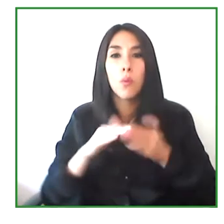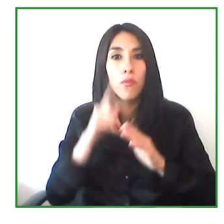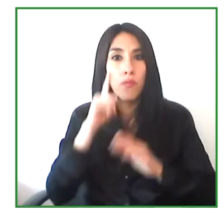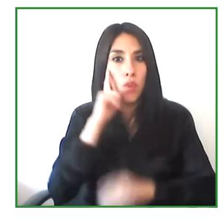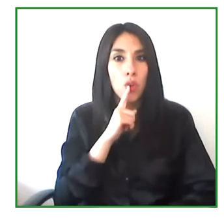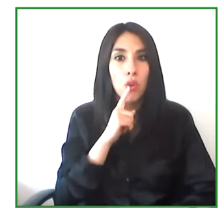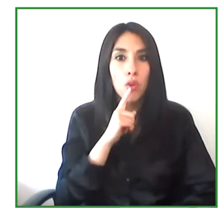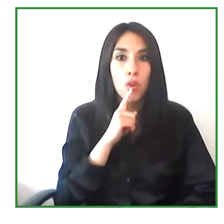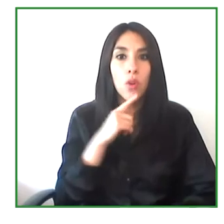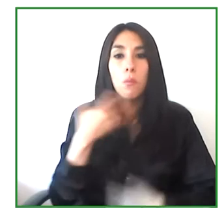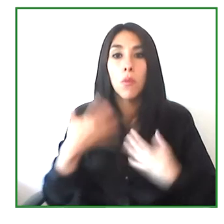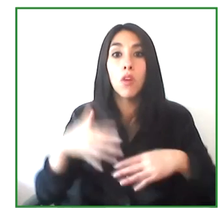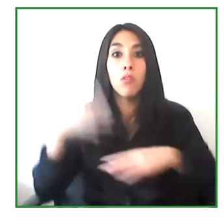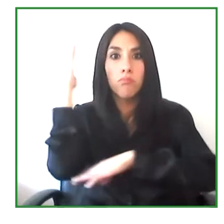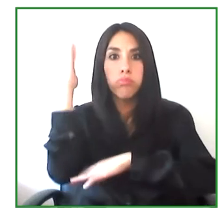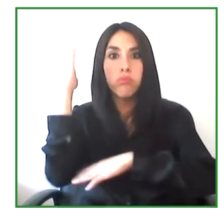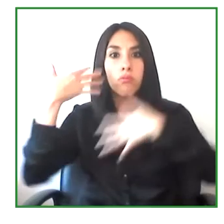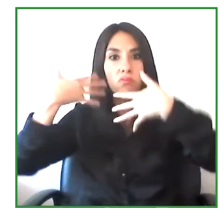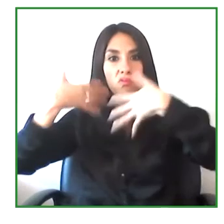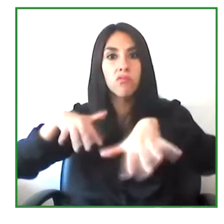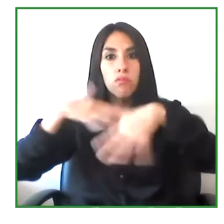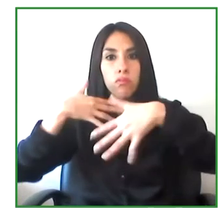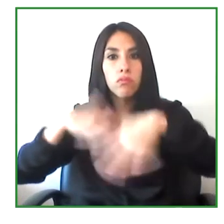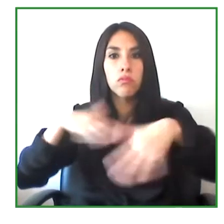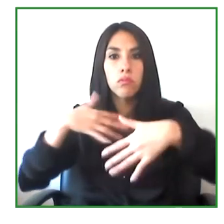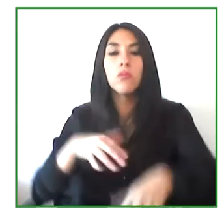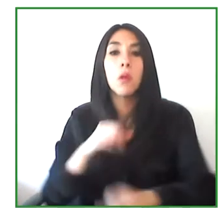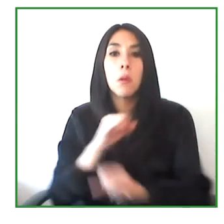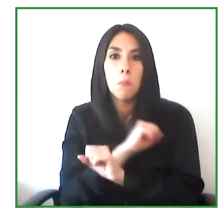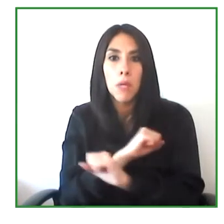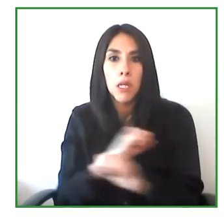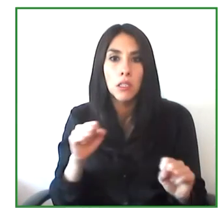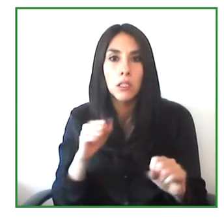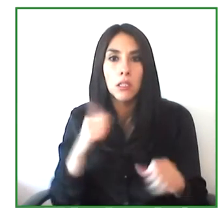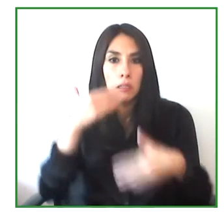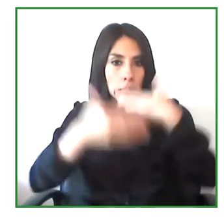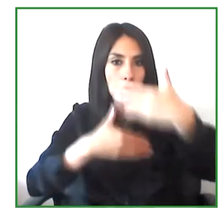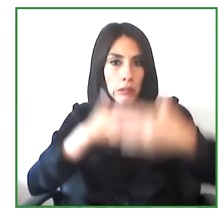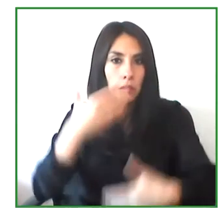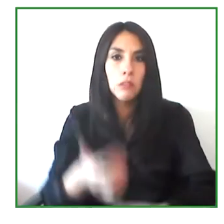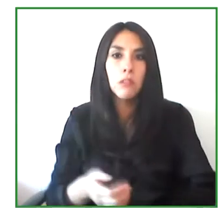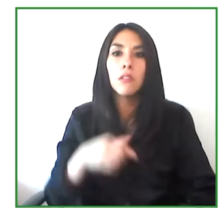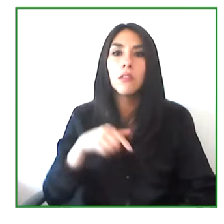because with these events we were able to